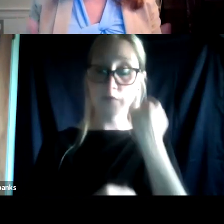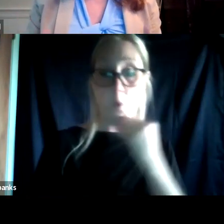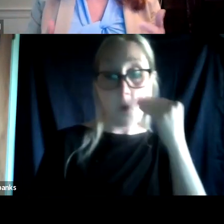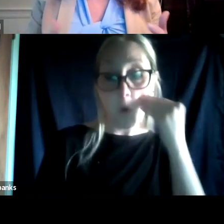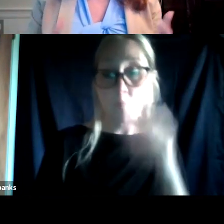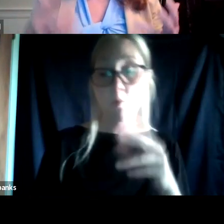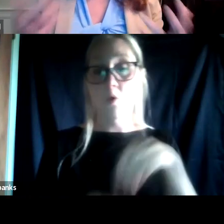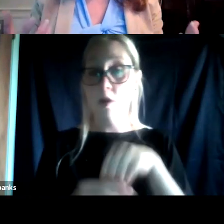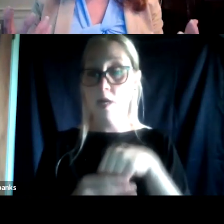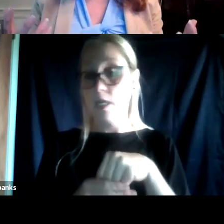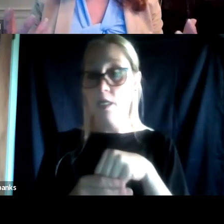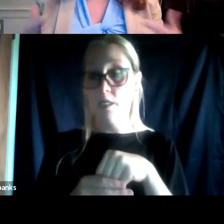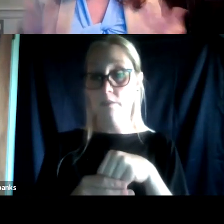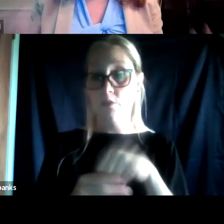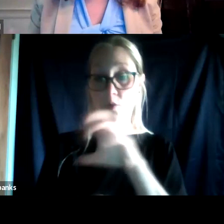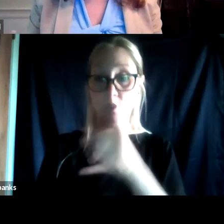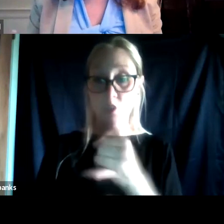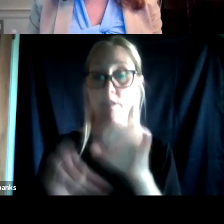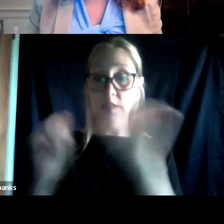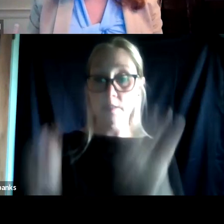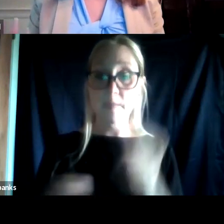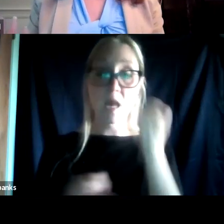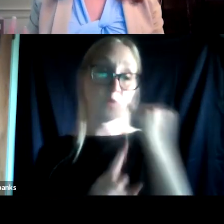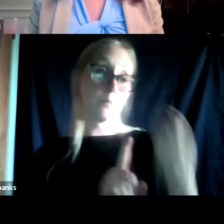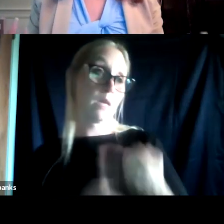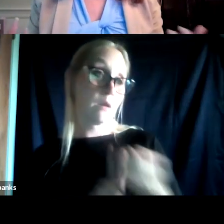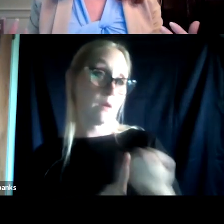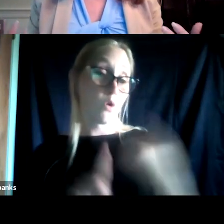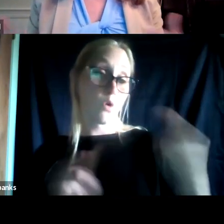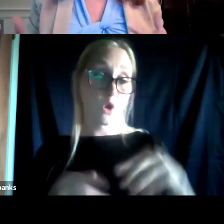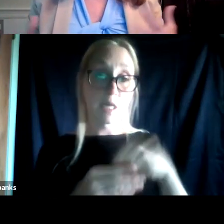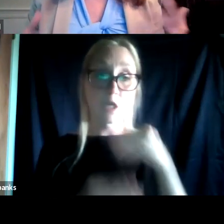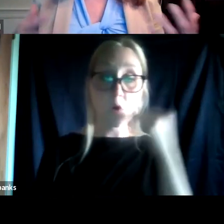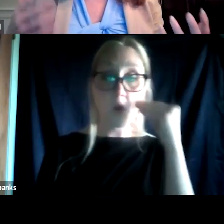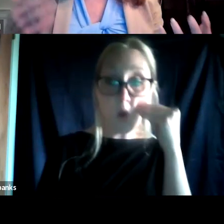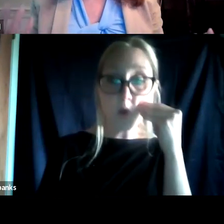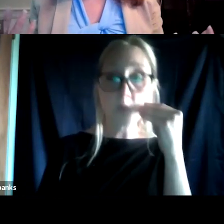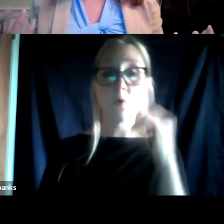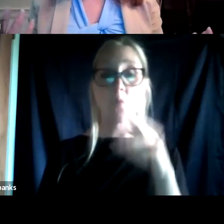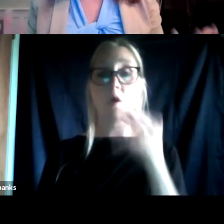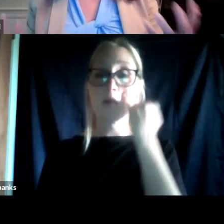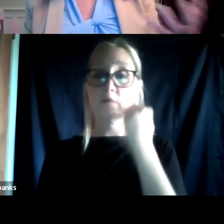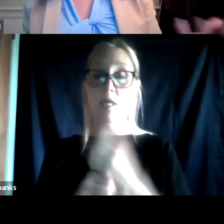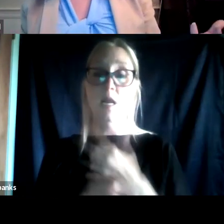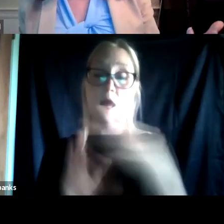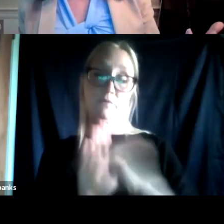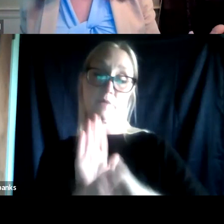or you're being abused or assaulted in your home, or if you're getting a lot of negative activity because you're a veteran